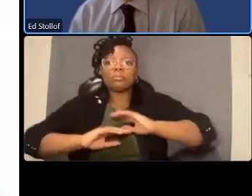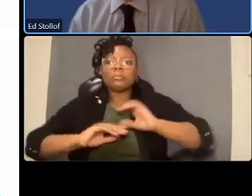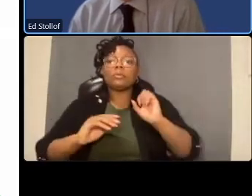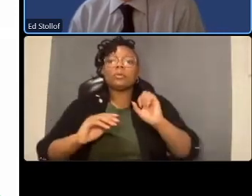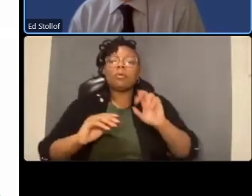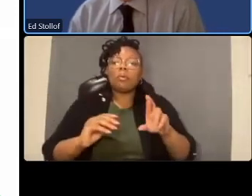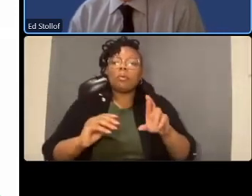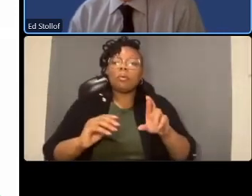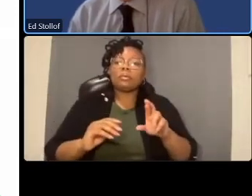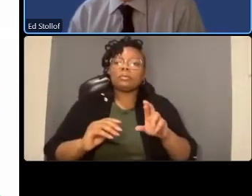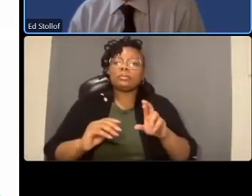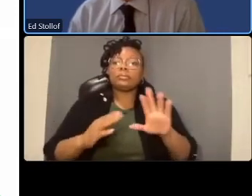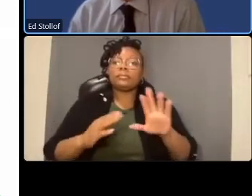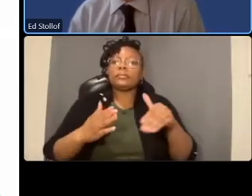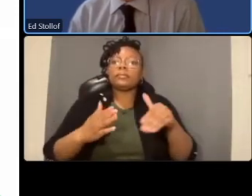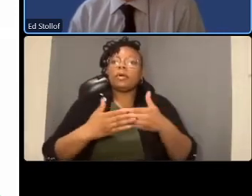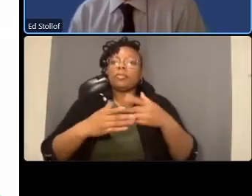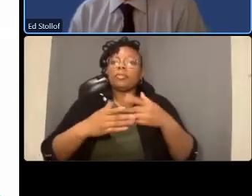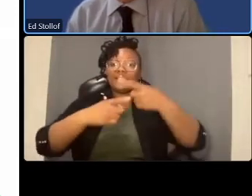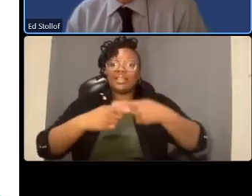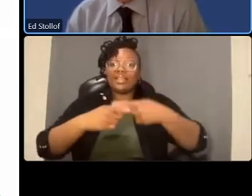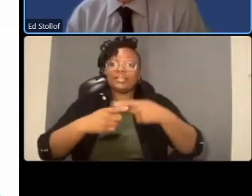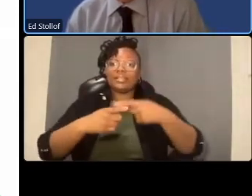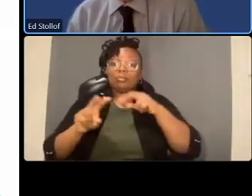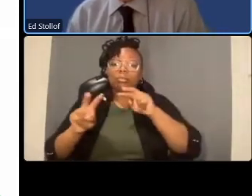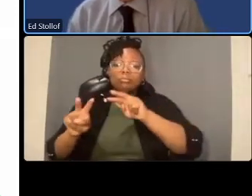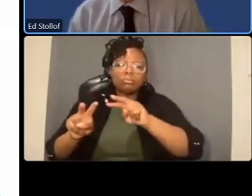and i believe there were five to eight intersections that kind of were below